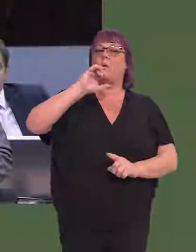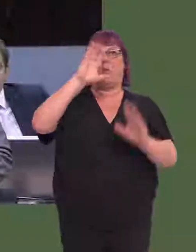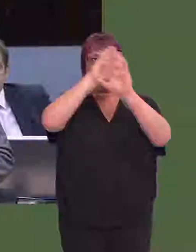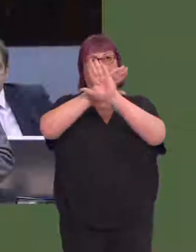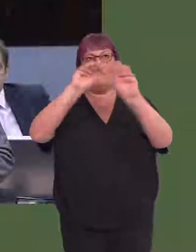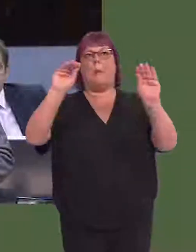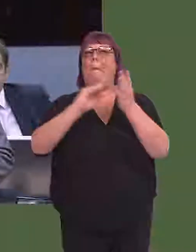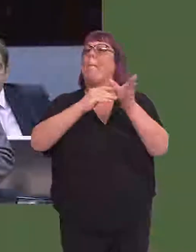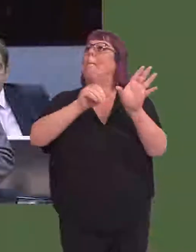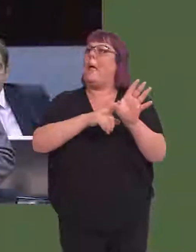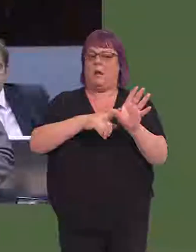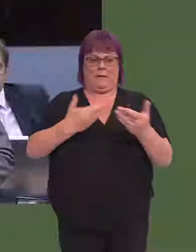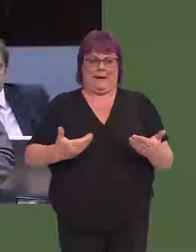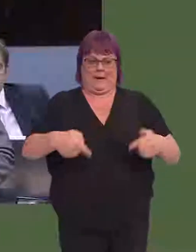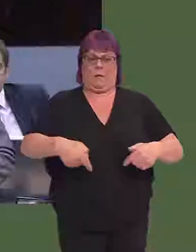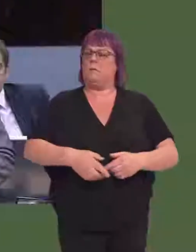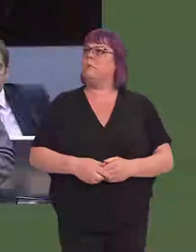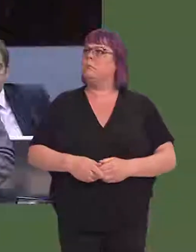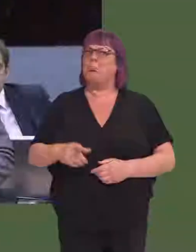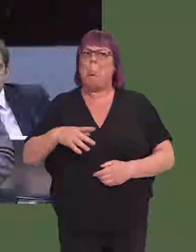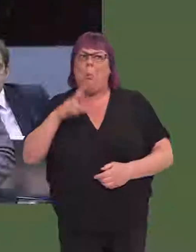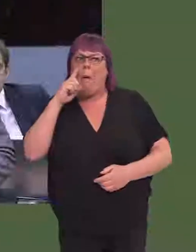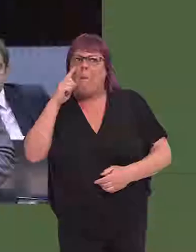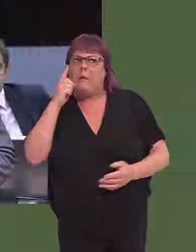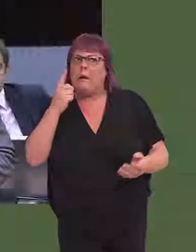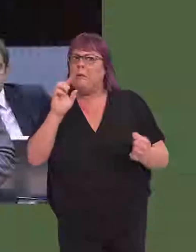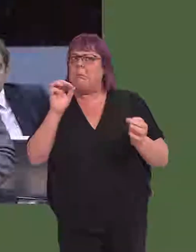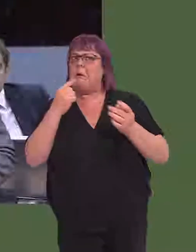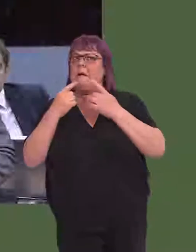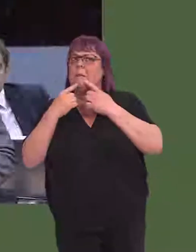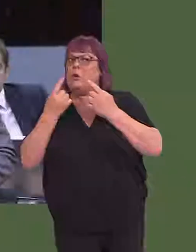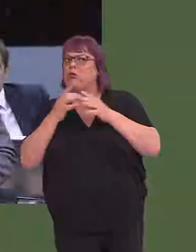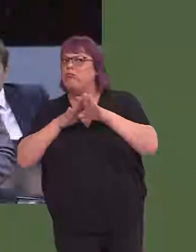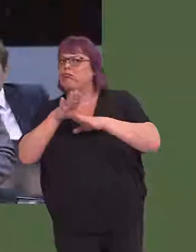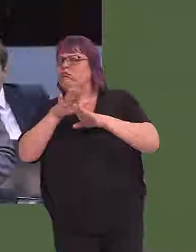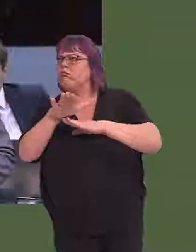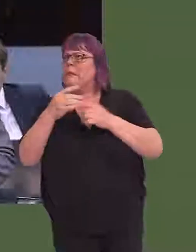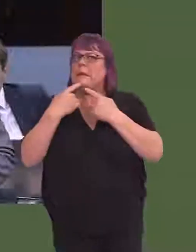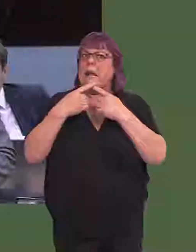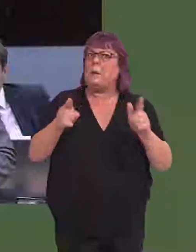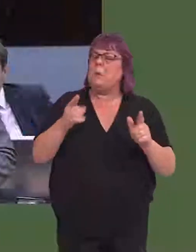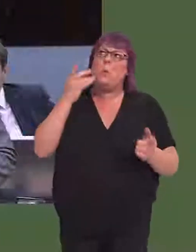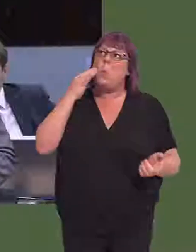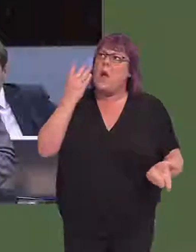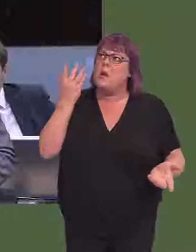the tendering process would be made now in May of this year. I don't see anything on the forward outlook for next week on any announcement that's to